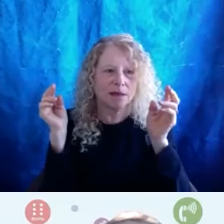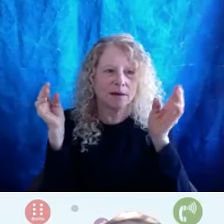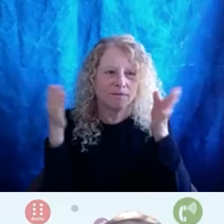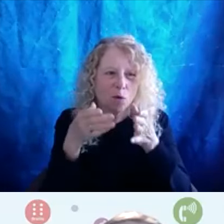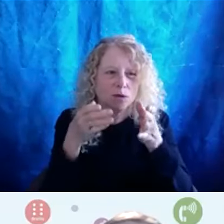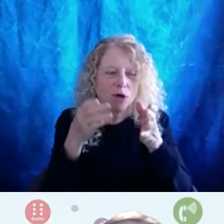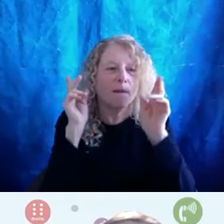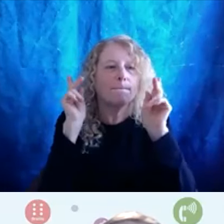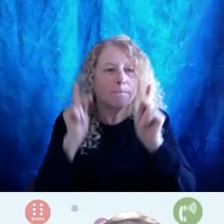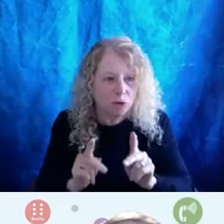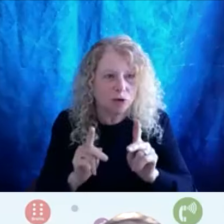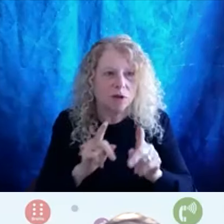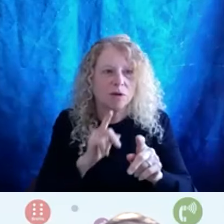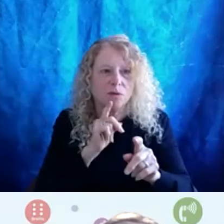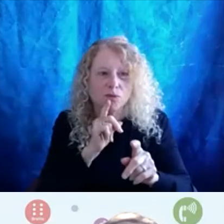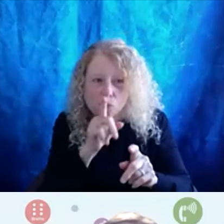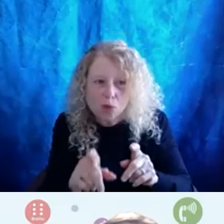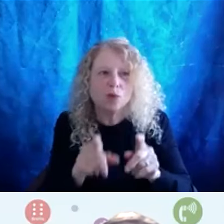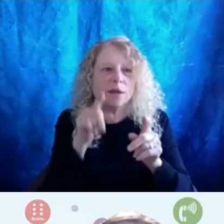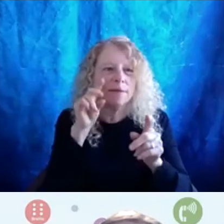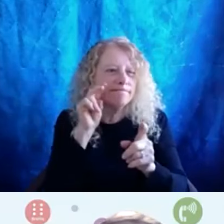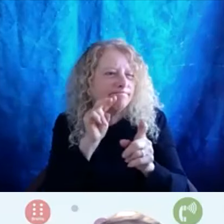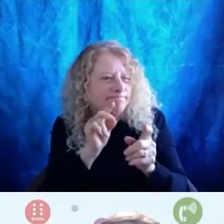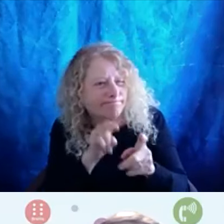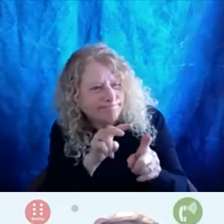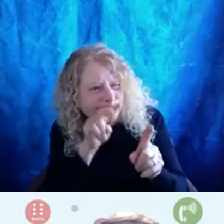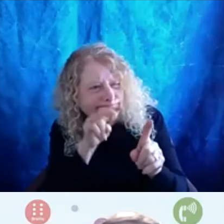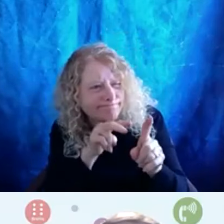truly looking at what an individual